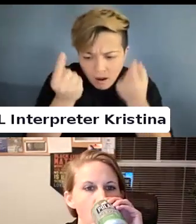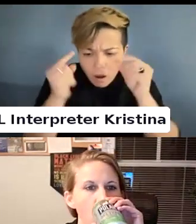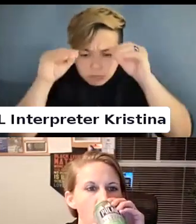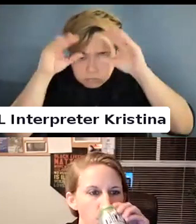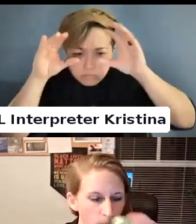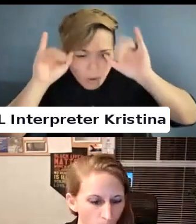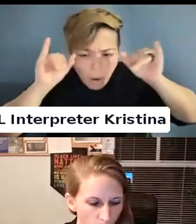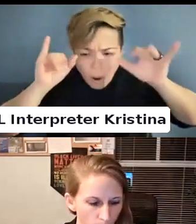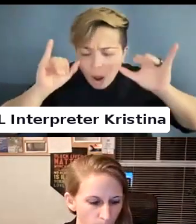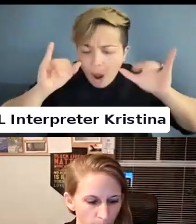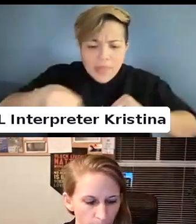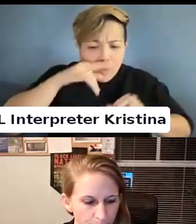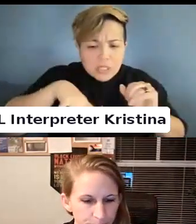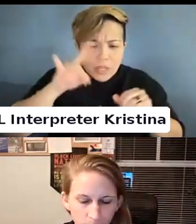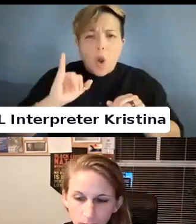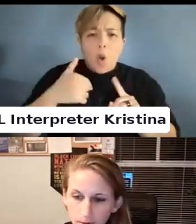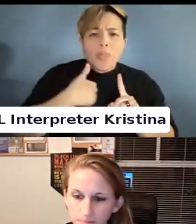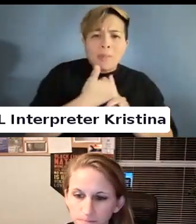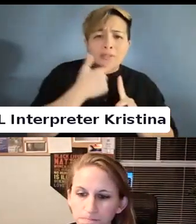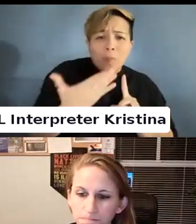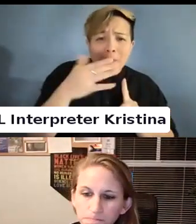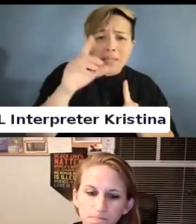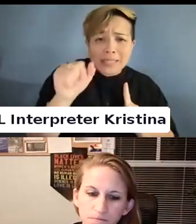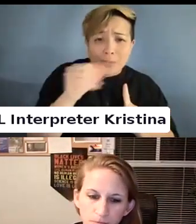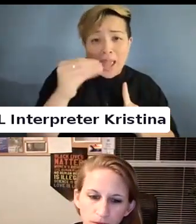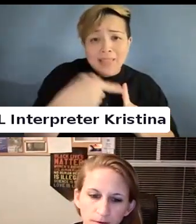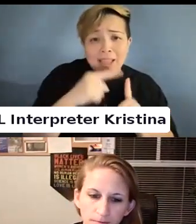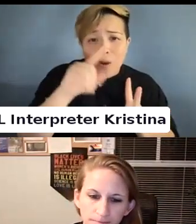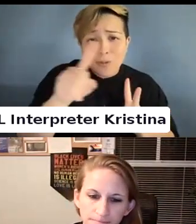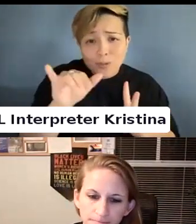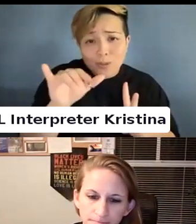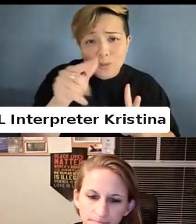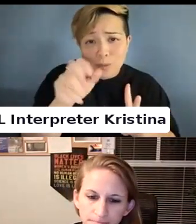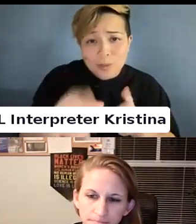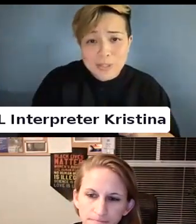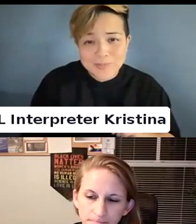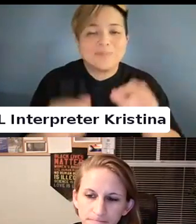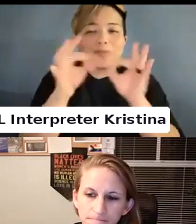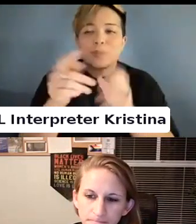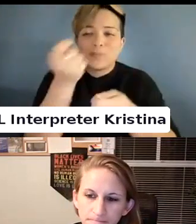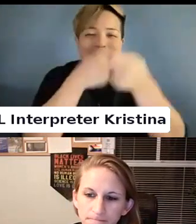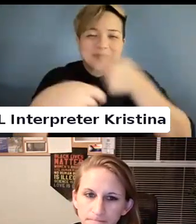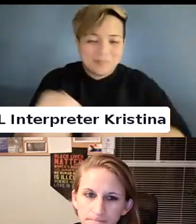discover that they are in fact disabled and or queer.